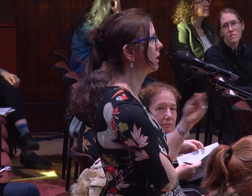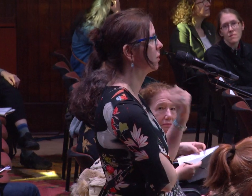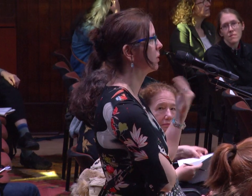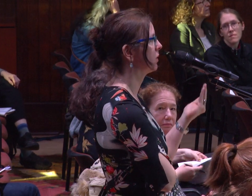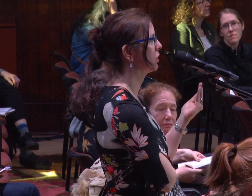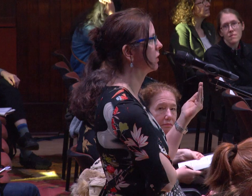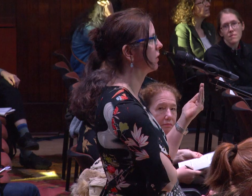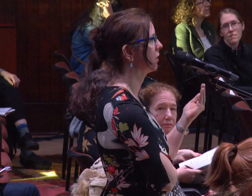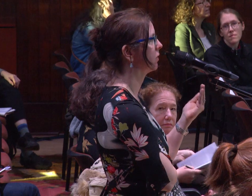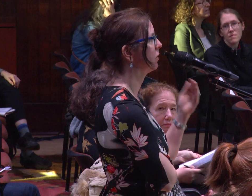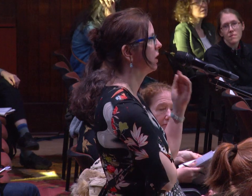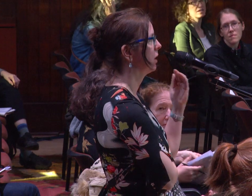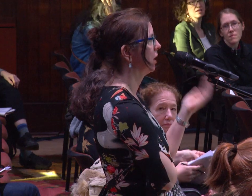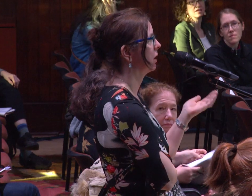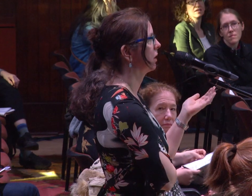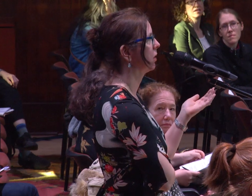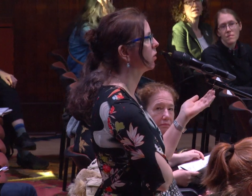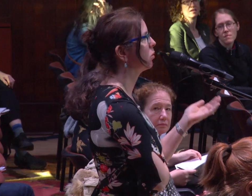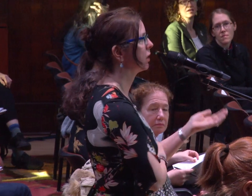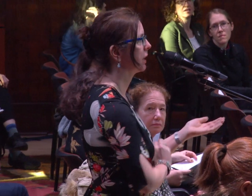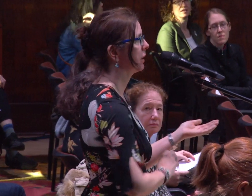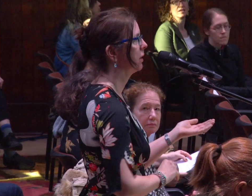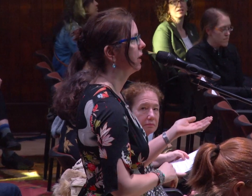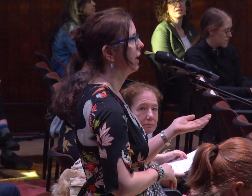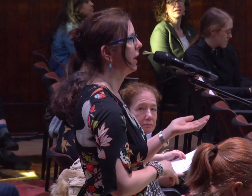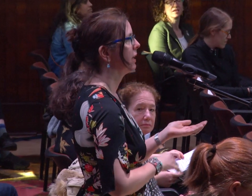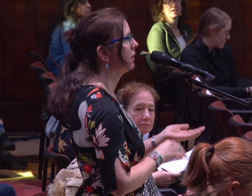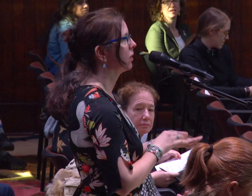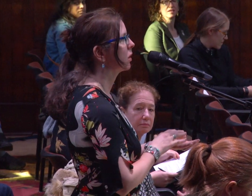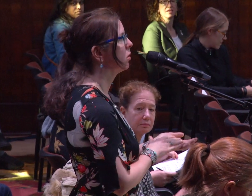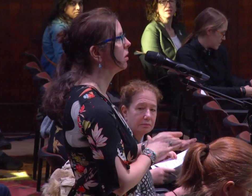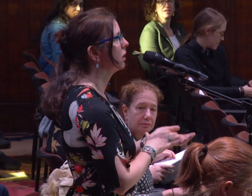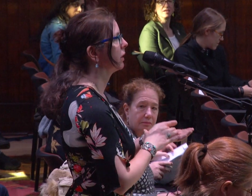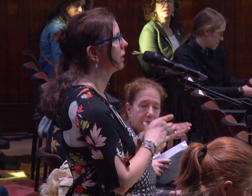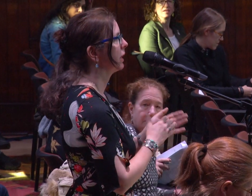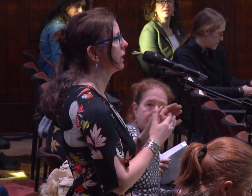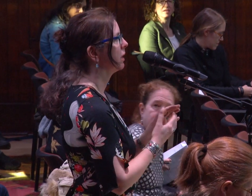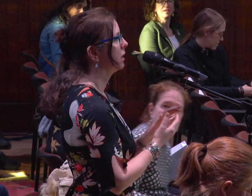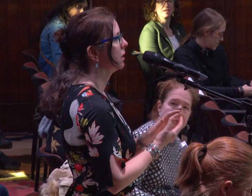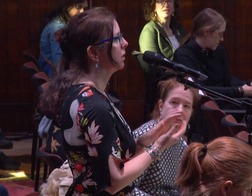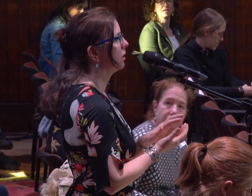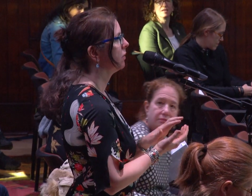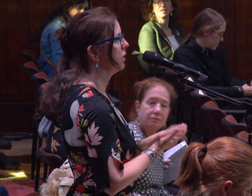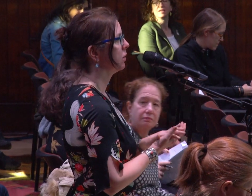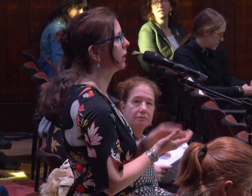in positions of authority and is there a corollary view?